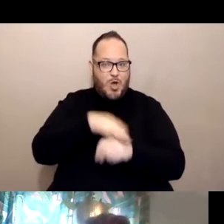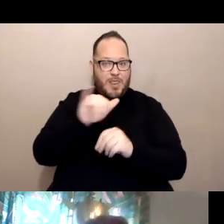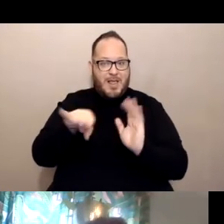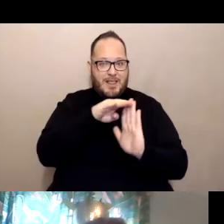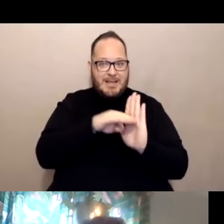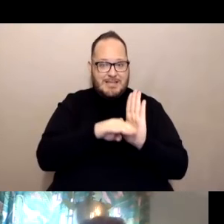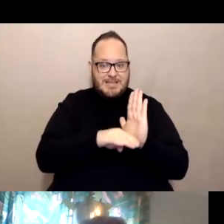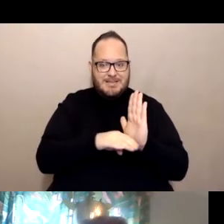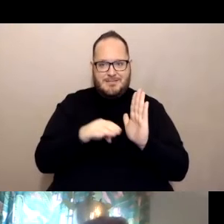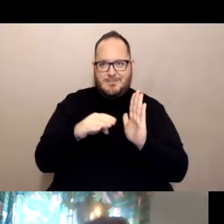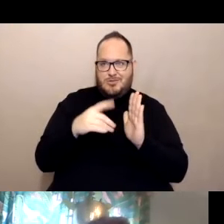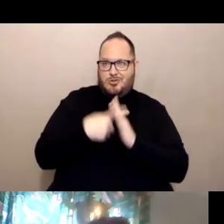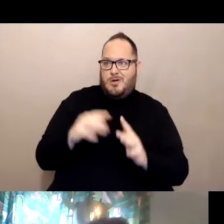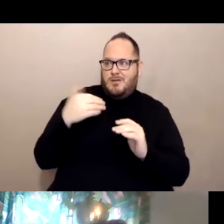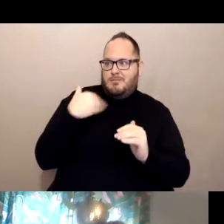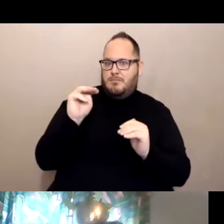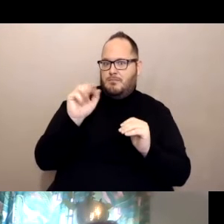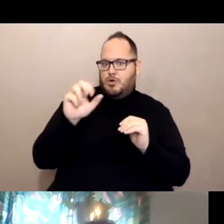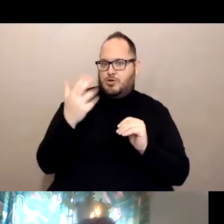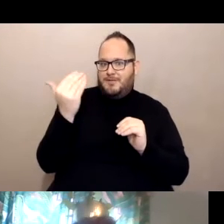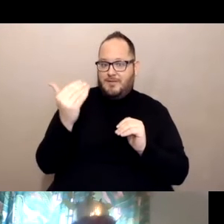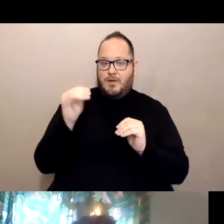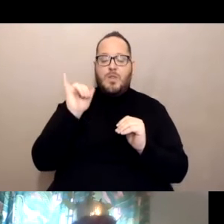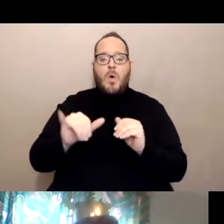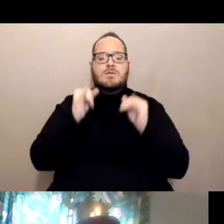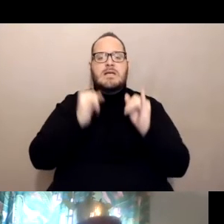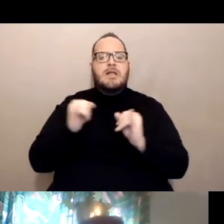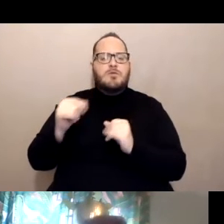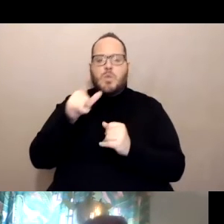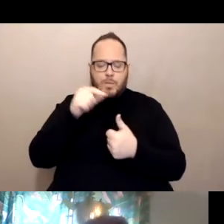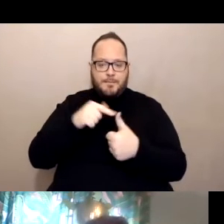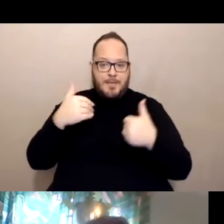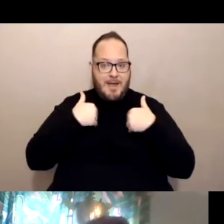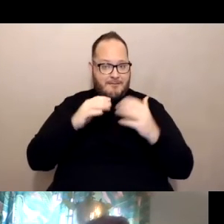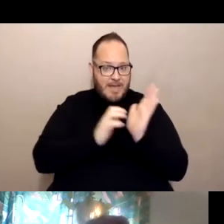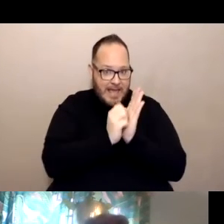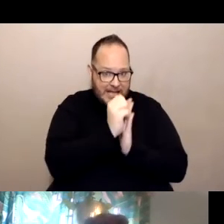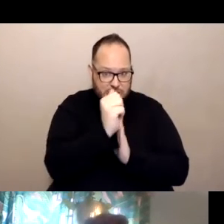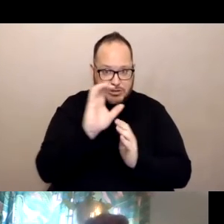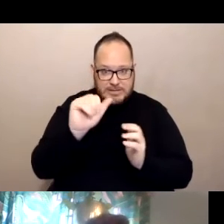we are speaking of those individuals who have cancer, those individuals who might experience